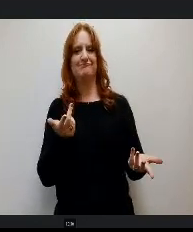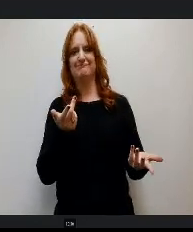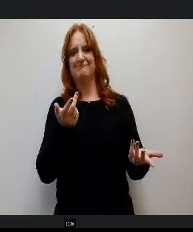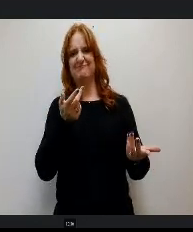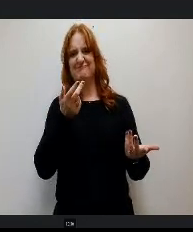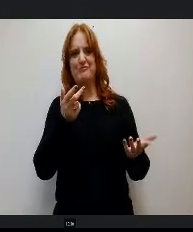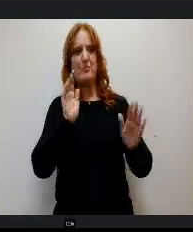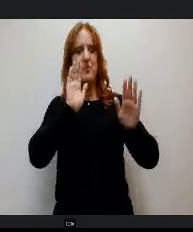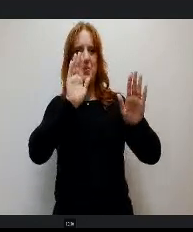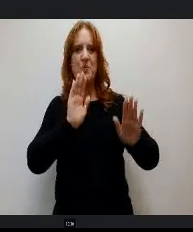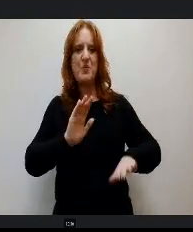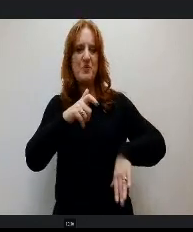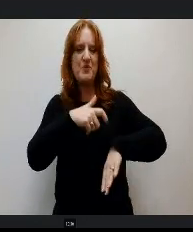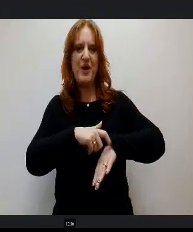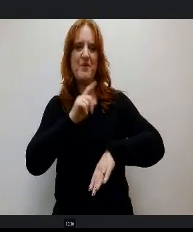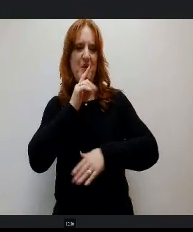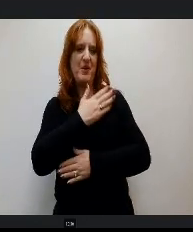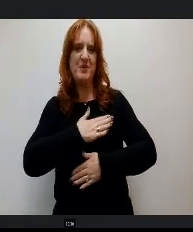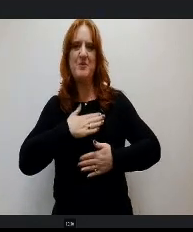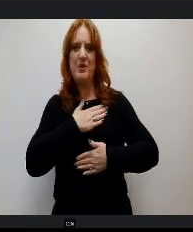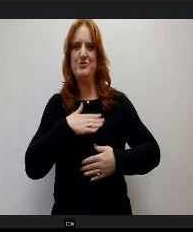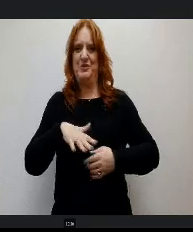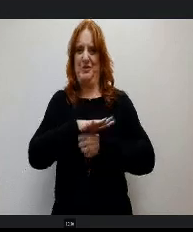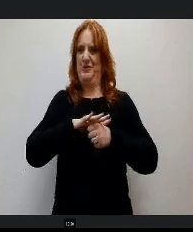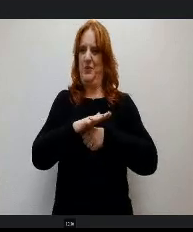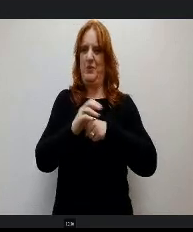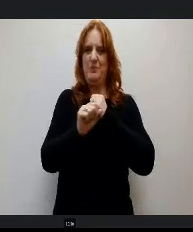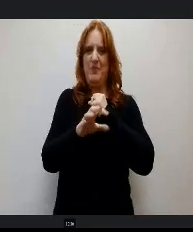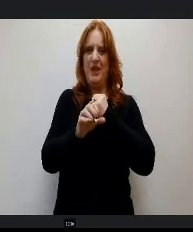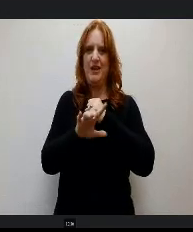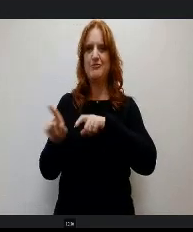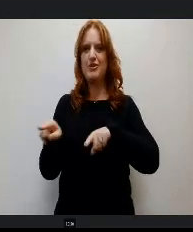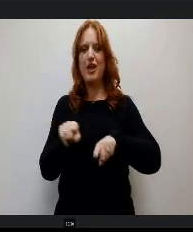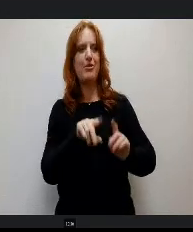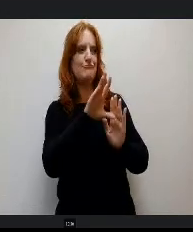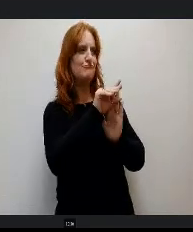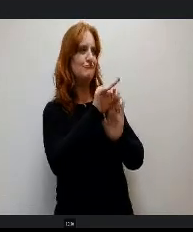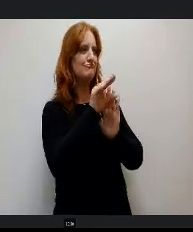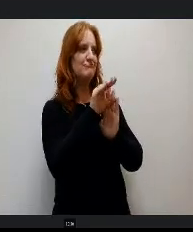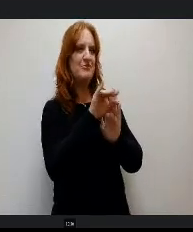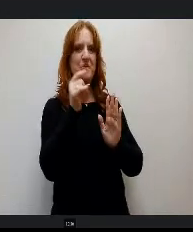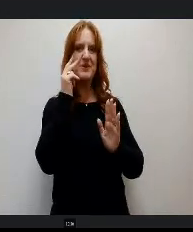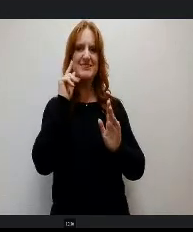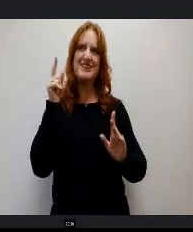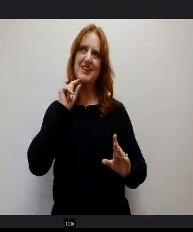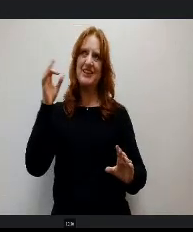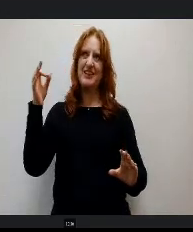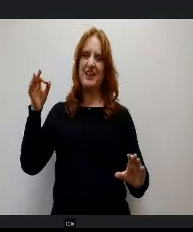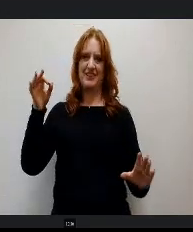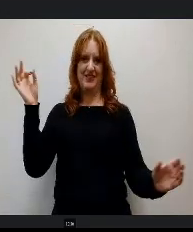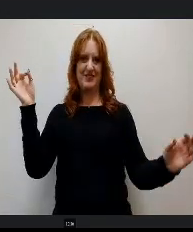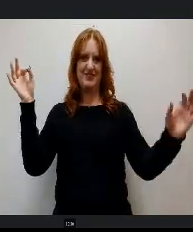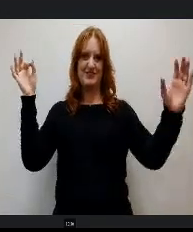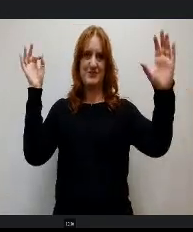and we were appreciate our local media came out and covered that to see the solar eclipse. So thank you, Patrick